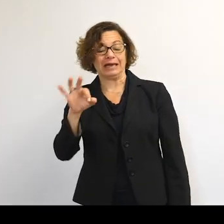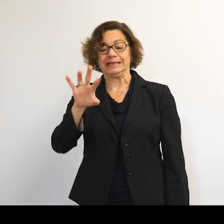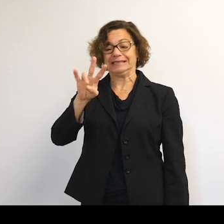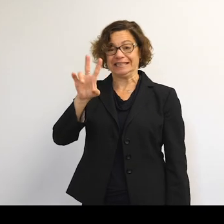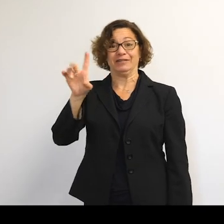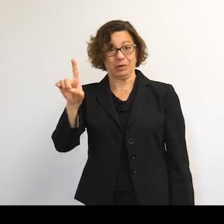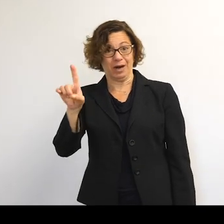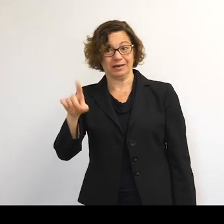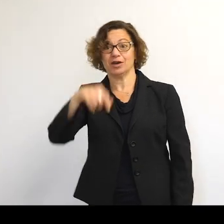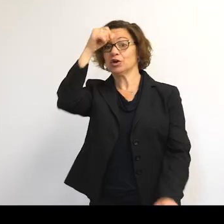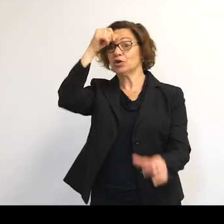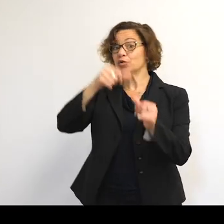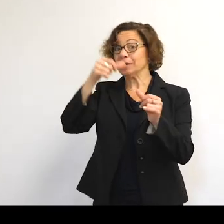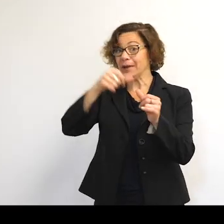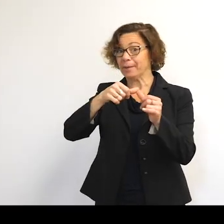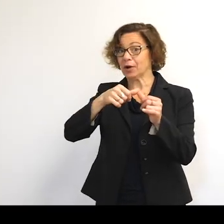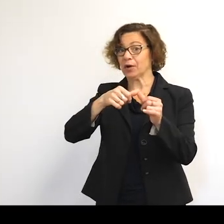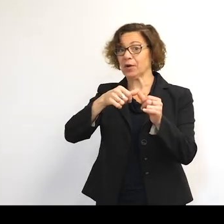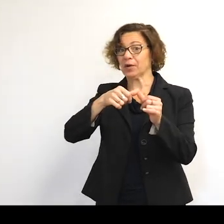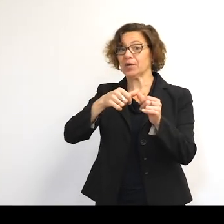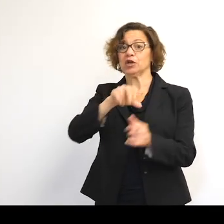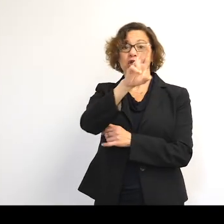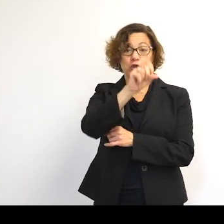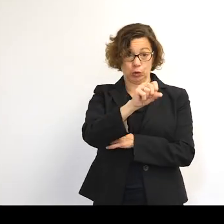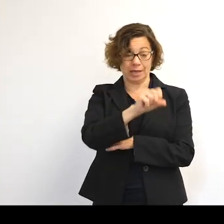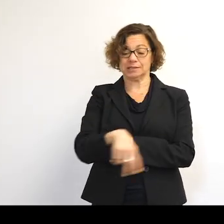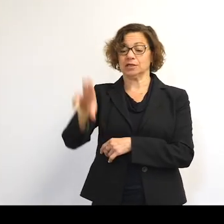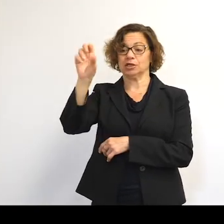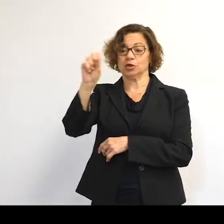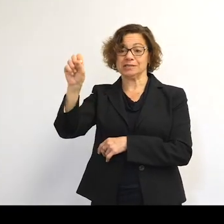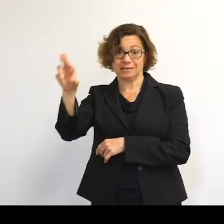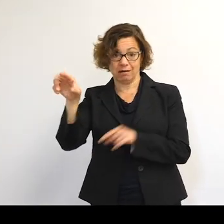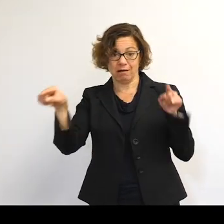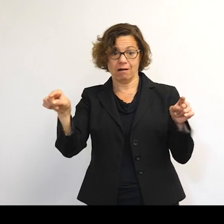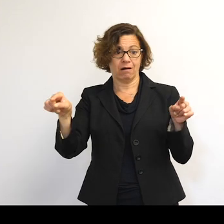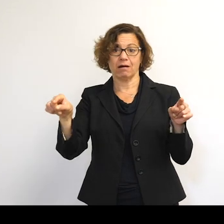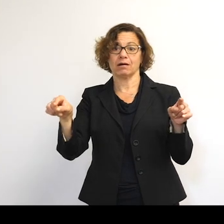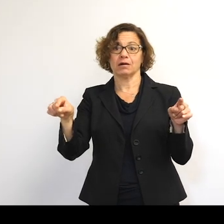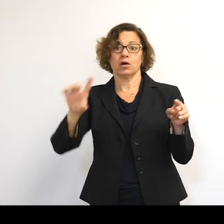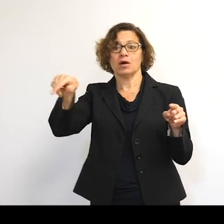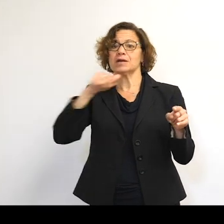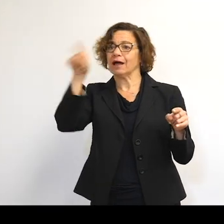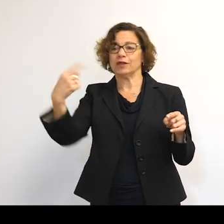And something to remember is that the US and the USSR weren't the only game in town and especially not